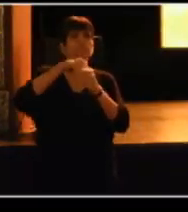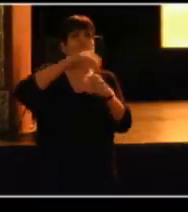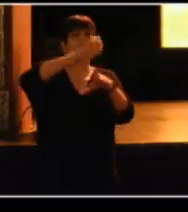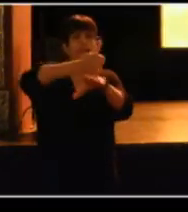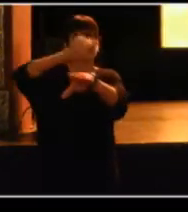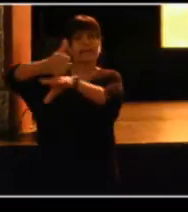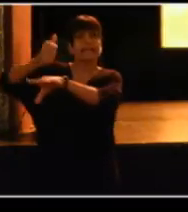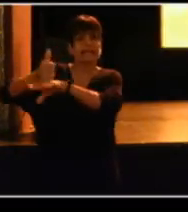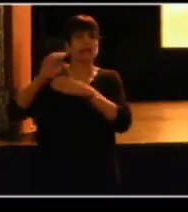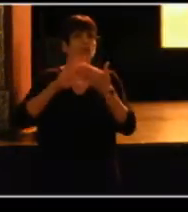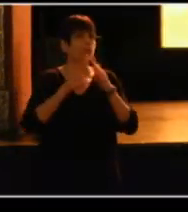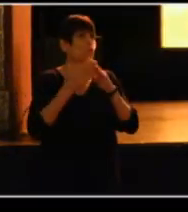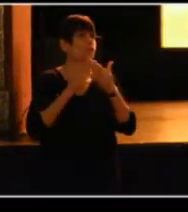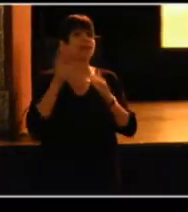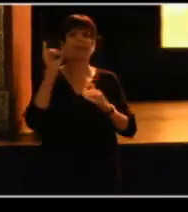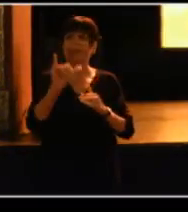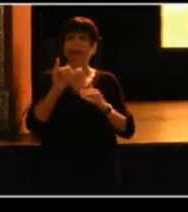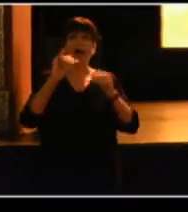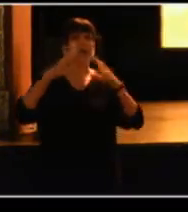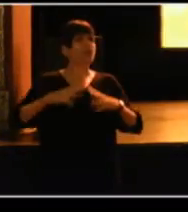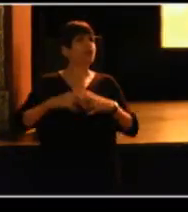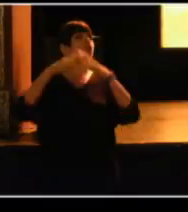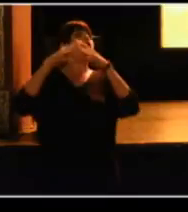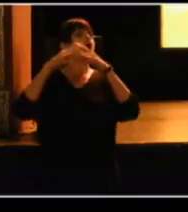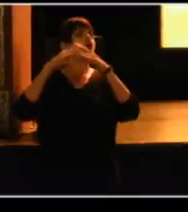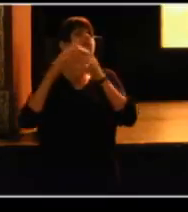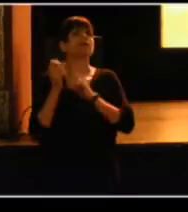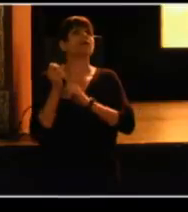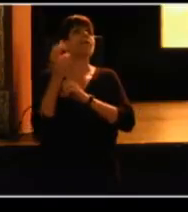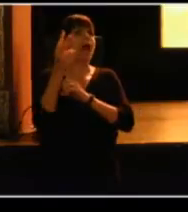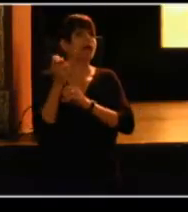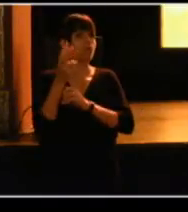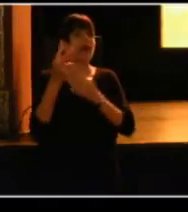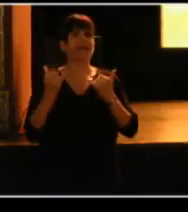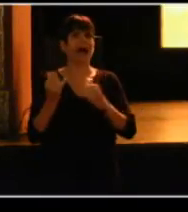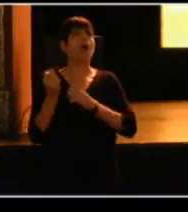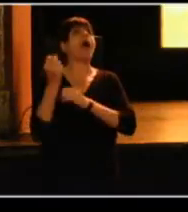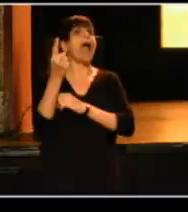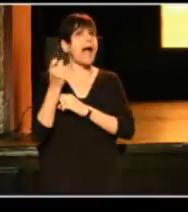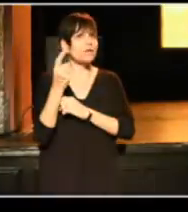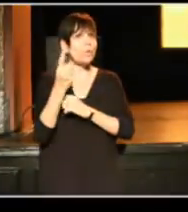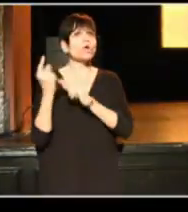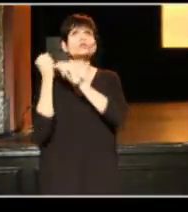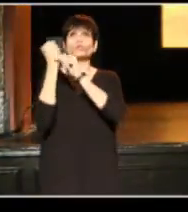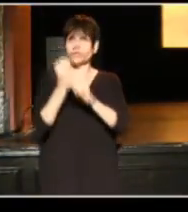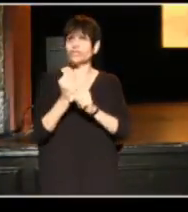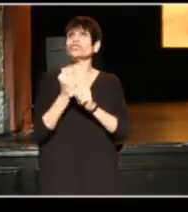That conference really launched the Bi-annual, and now Annual TCG's tradition of convening the field.